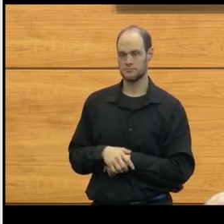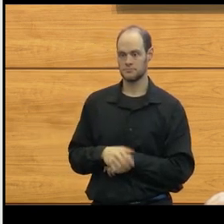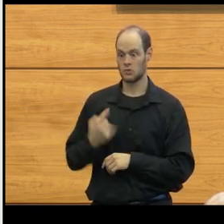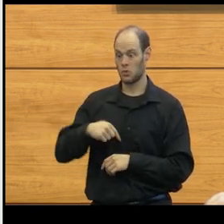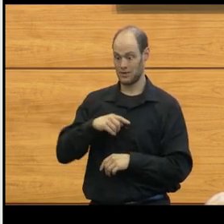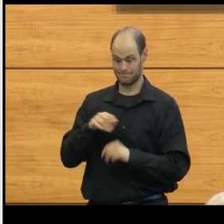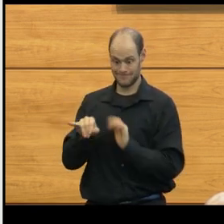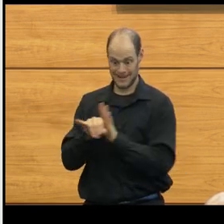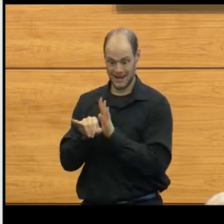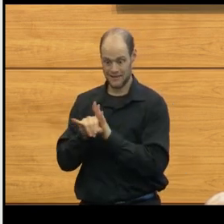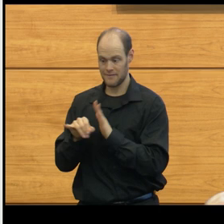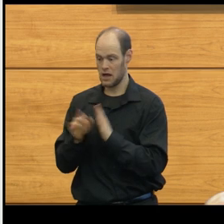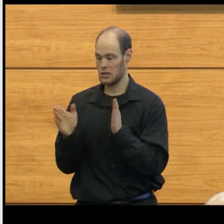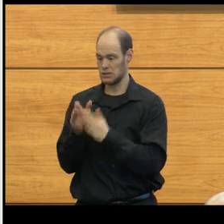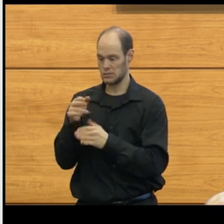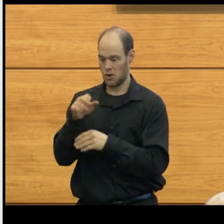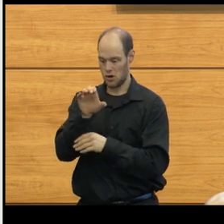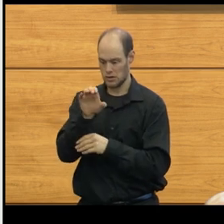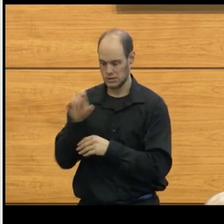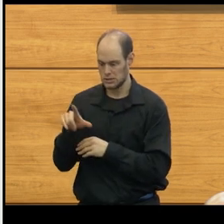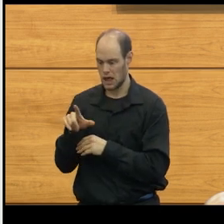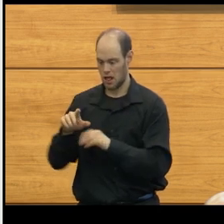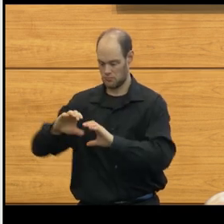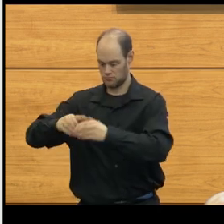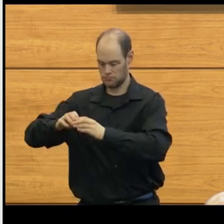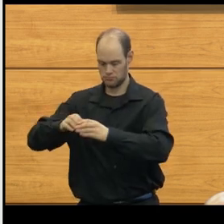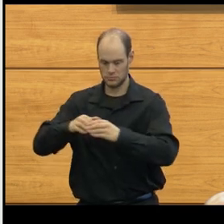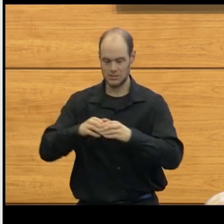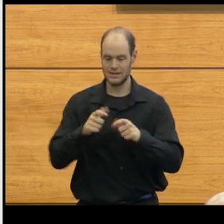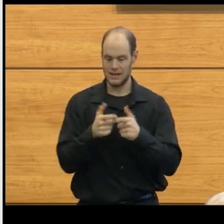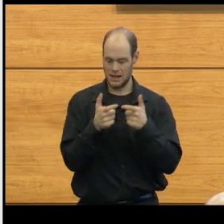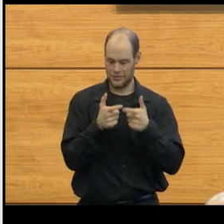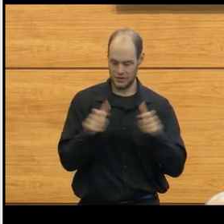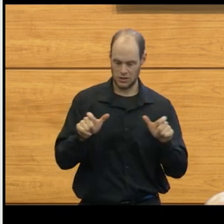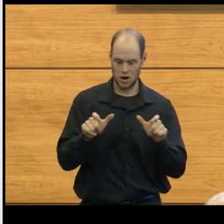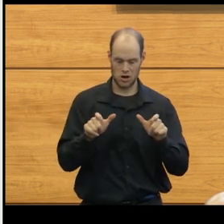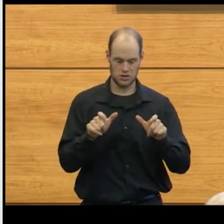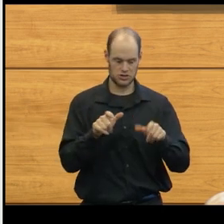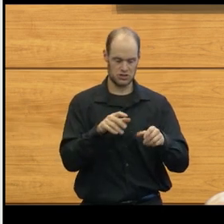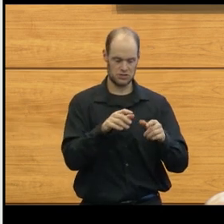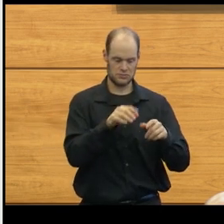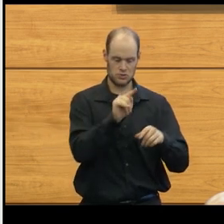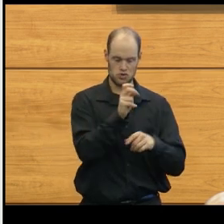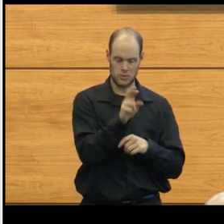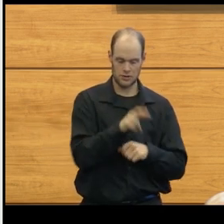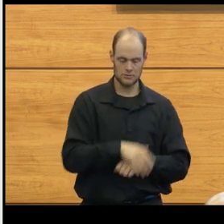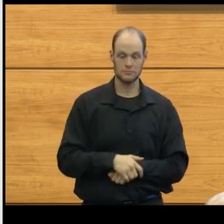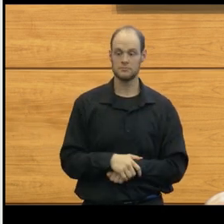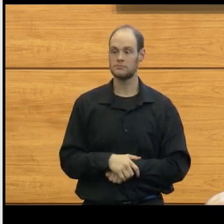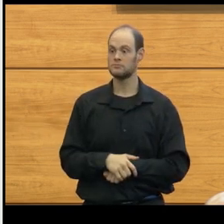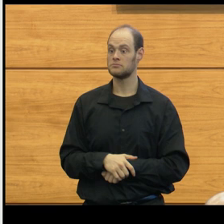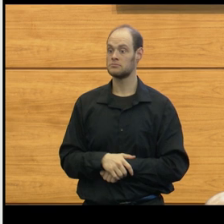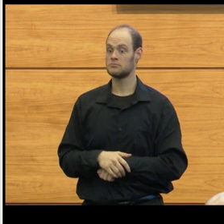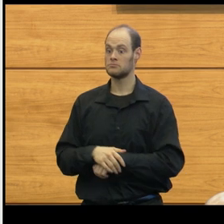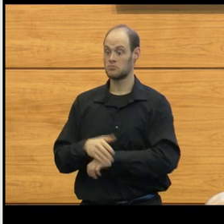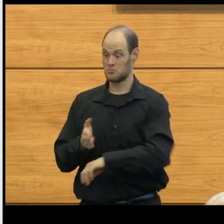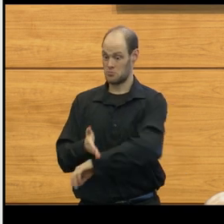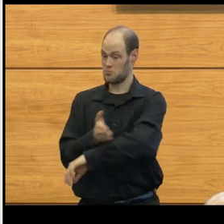small cell populations within the larger heterogeneity of tumors. We're advancing treatments.